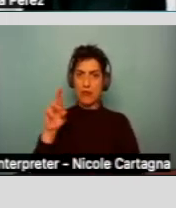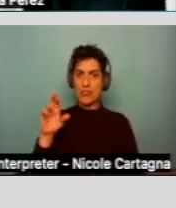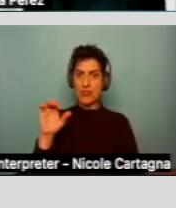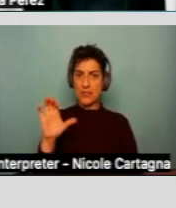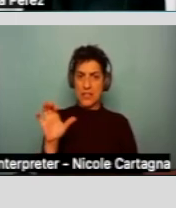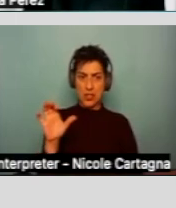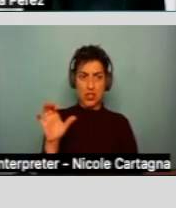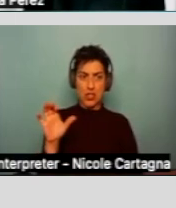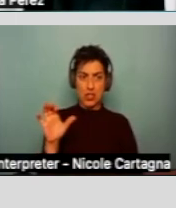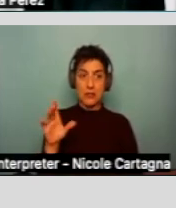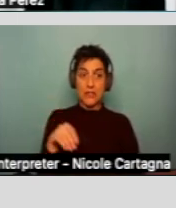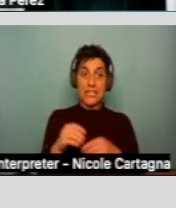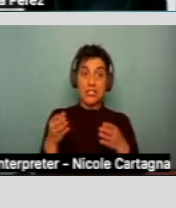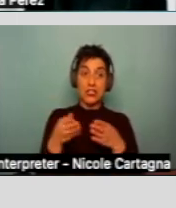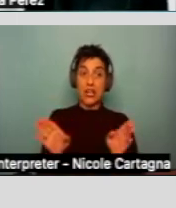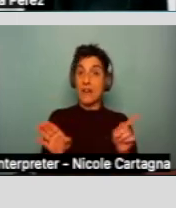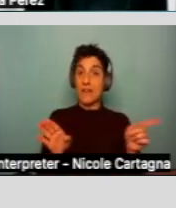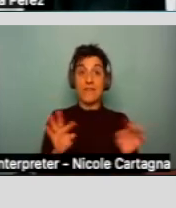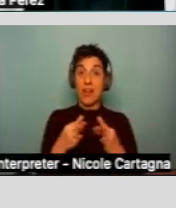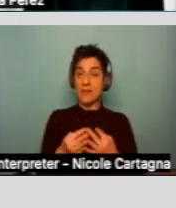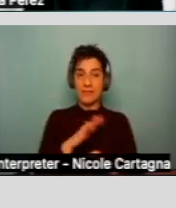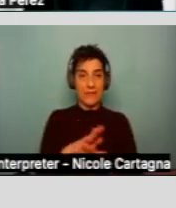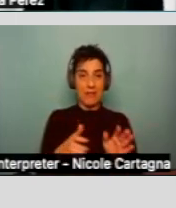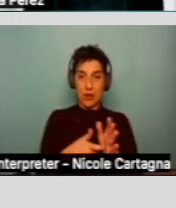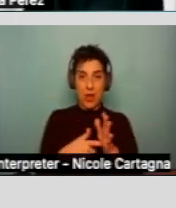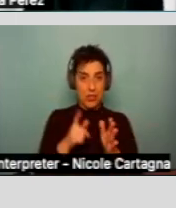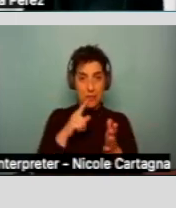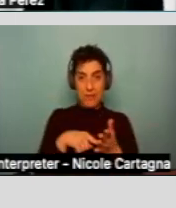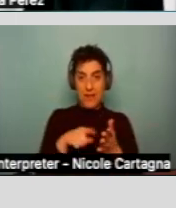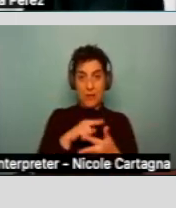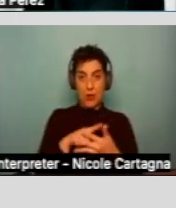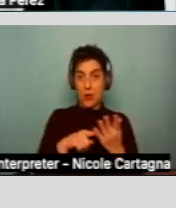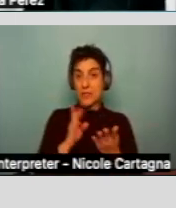In general, families are not required to pay for consumer services and support listed in the IPP.